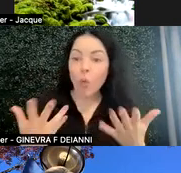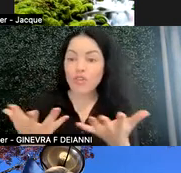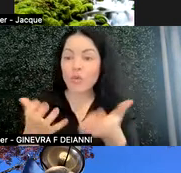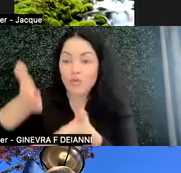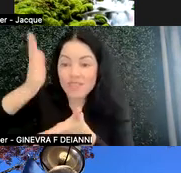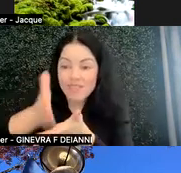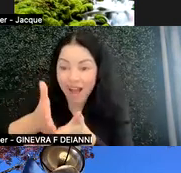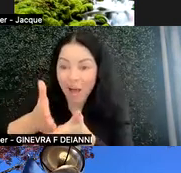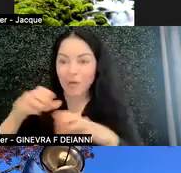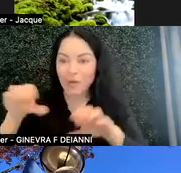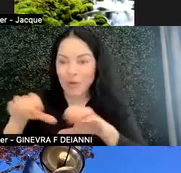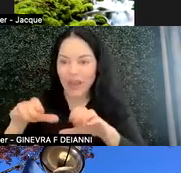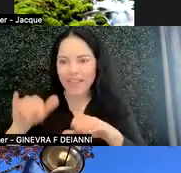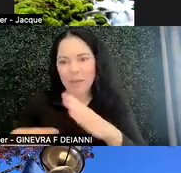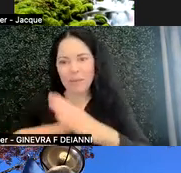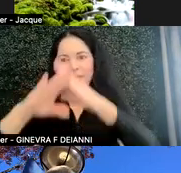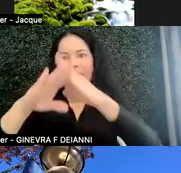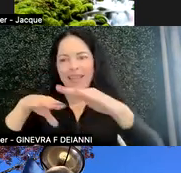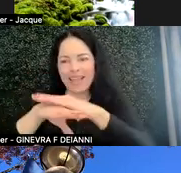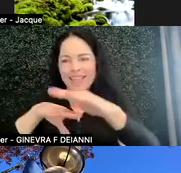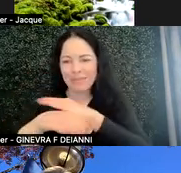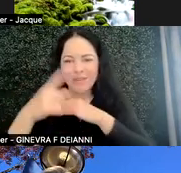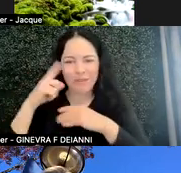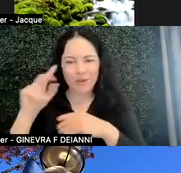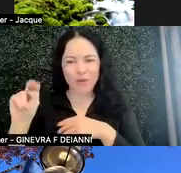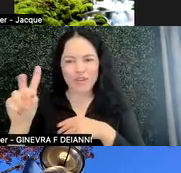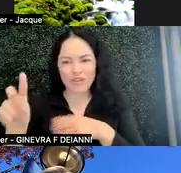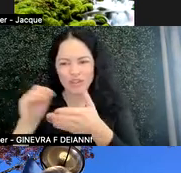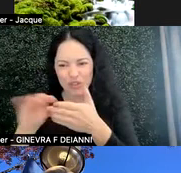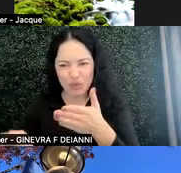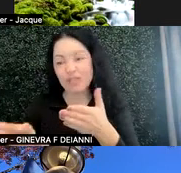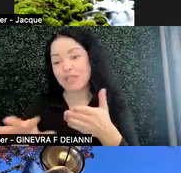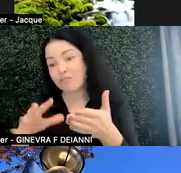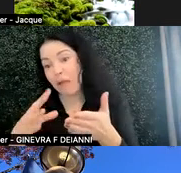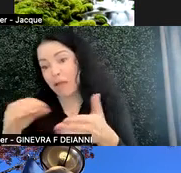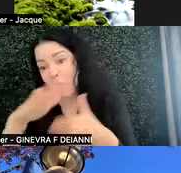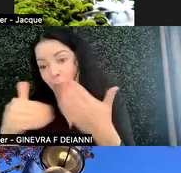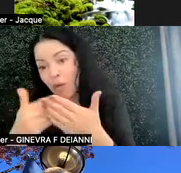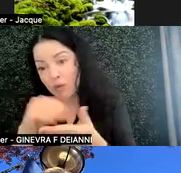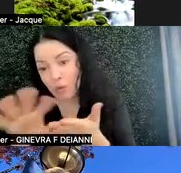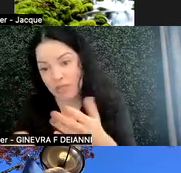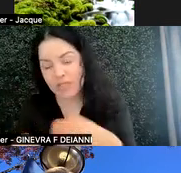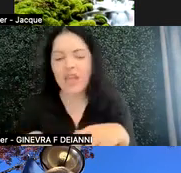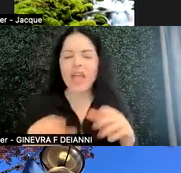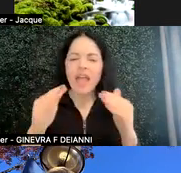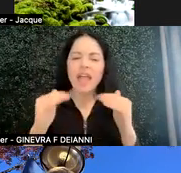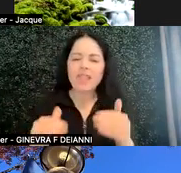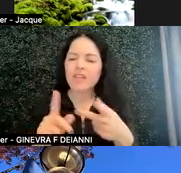in the way of accessibility for neurodivergent students and all students? And what are you already doing that's working well?